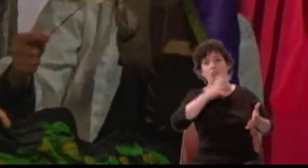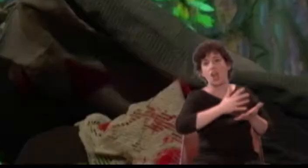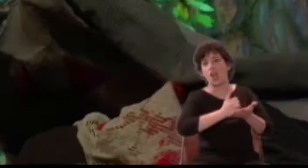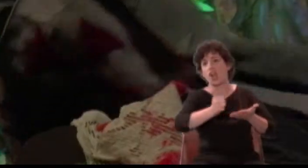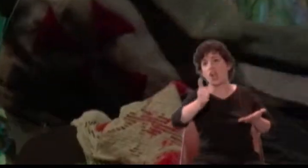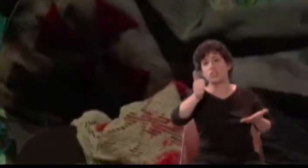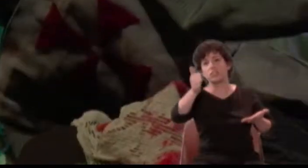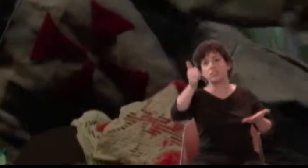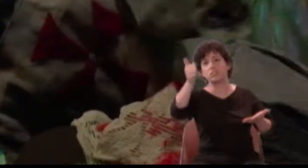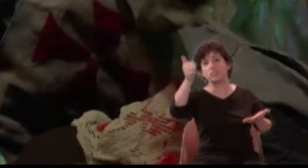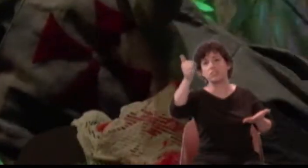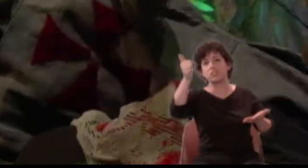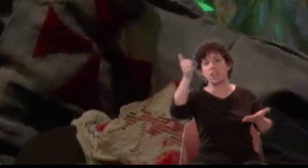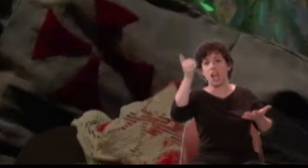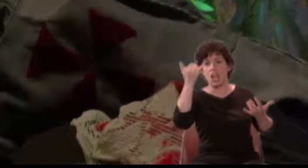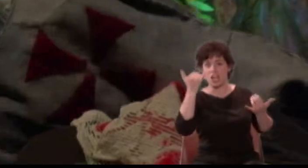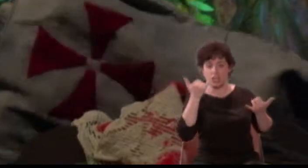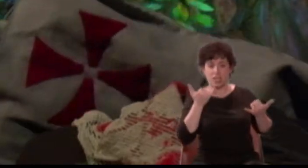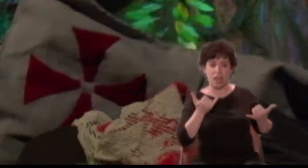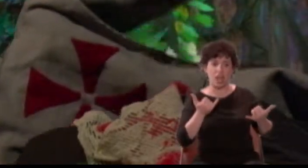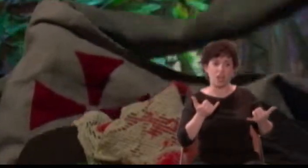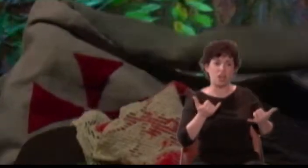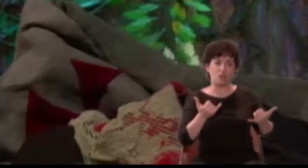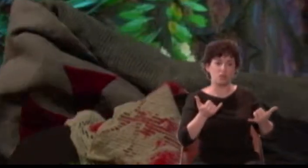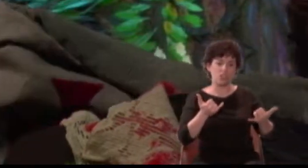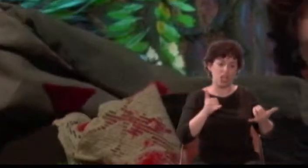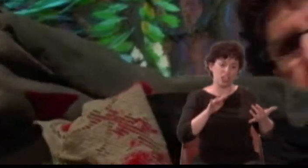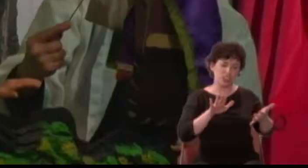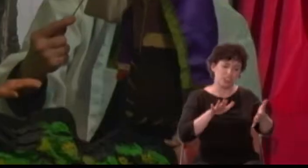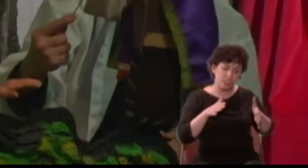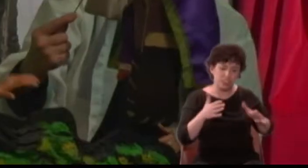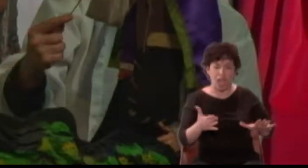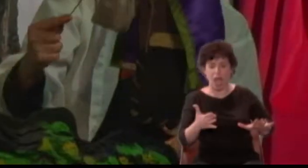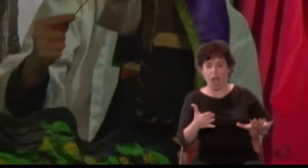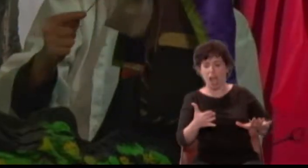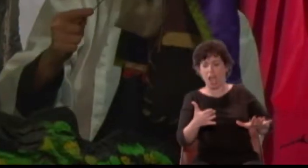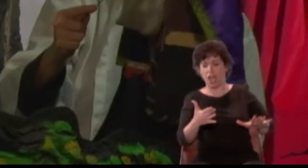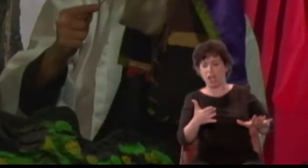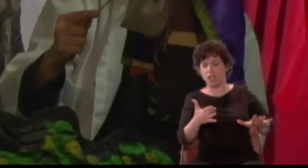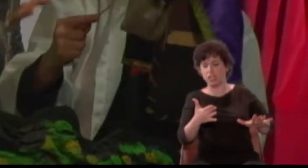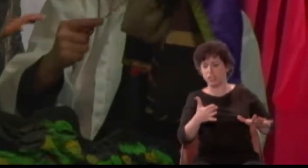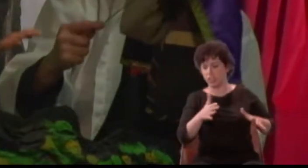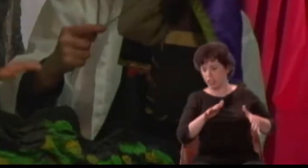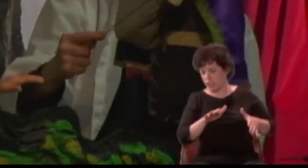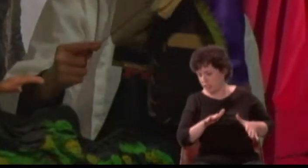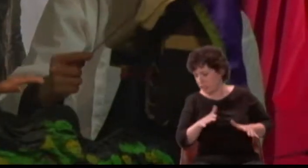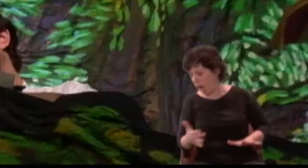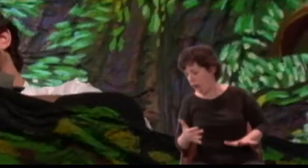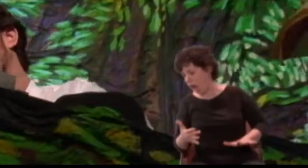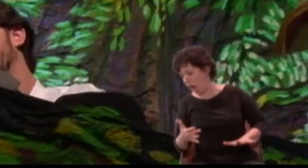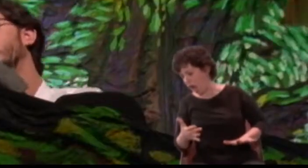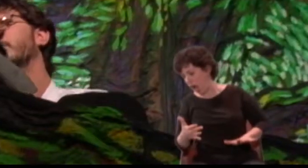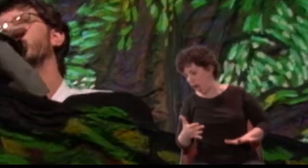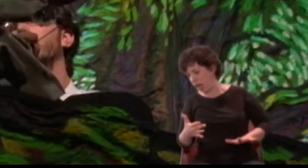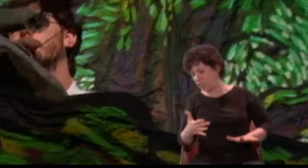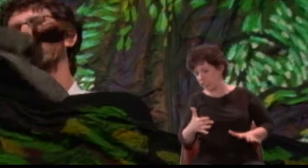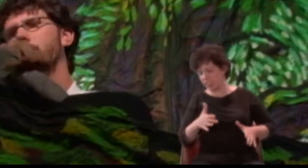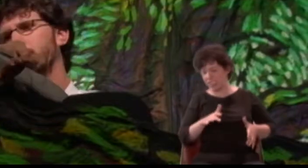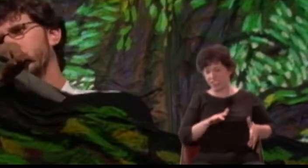.. now die,